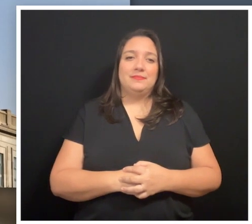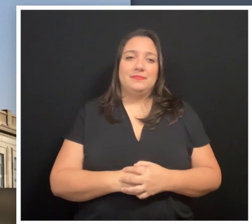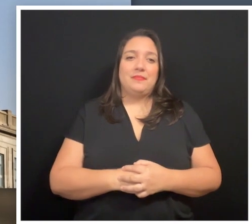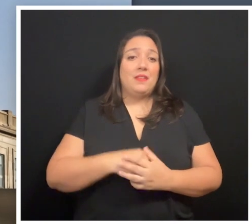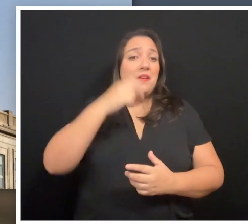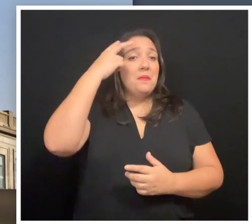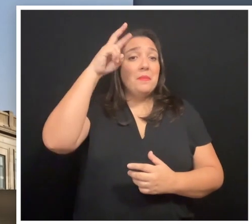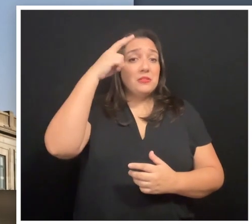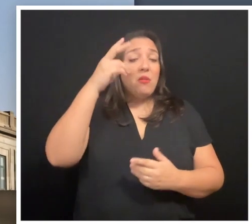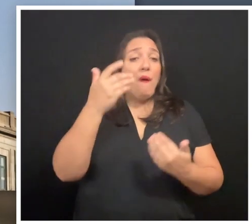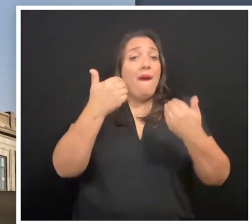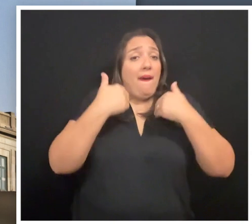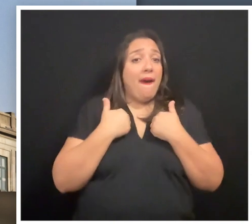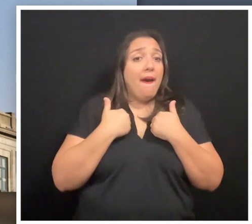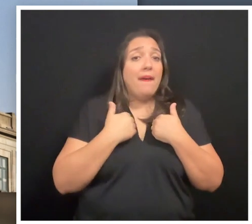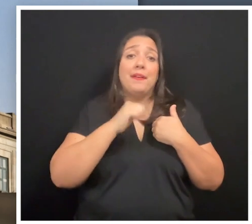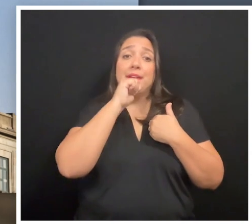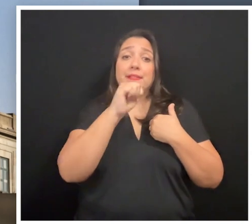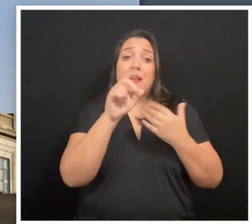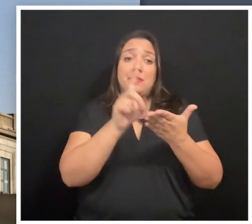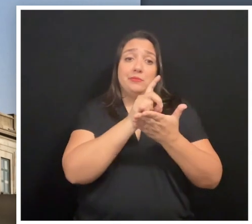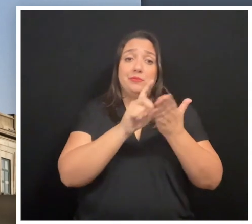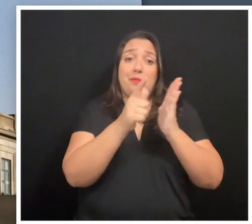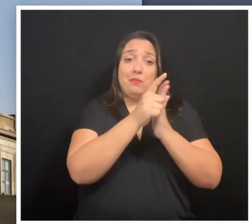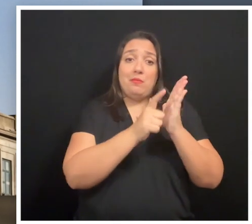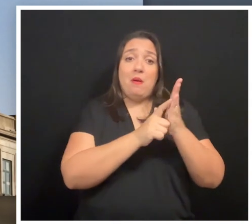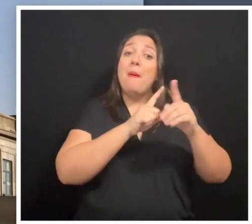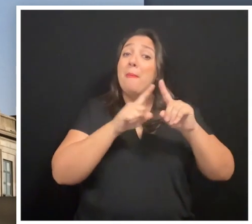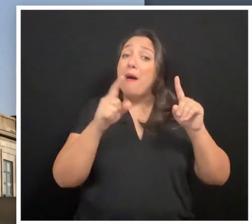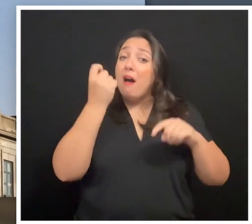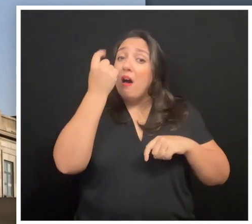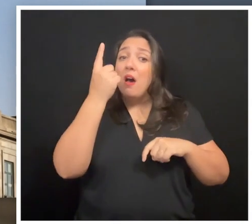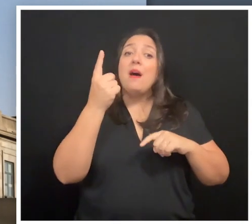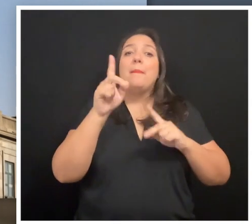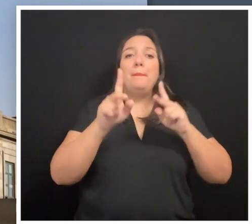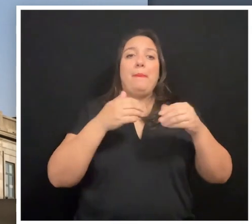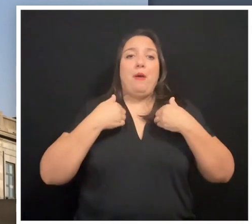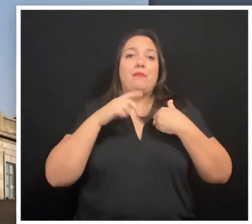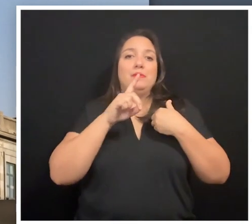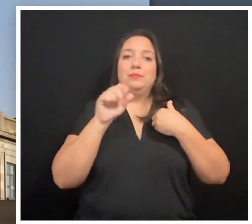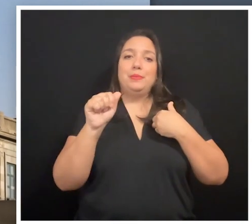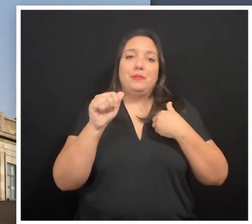Mexico does have non-discriminatory laws. However, people with disabilities are not